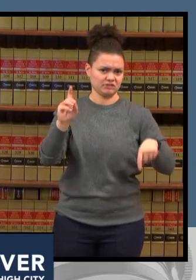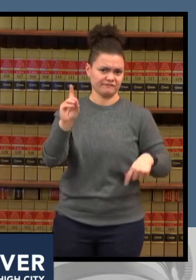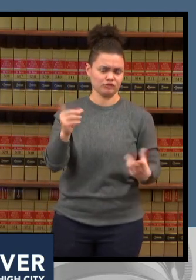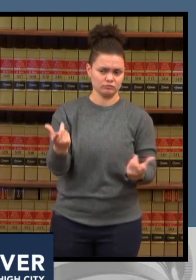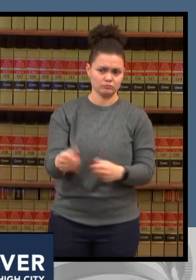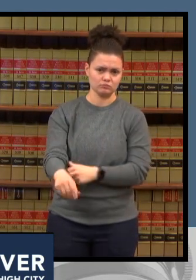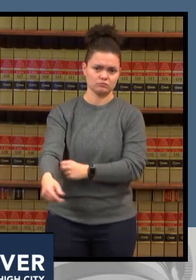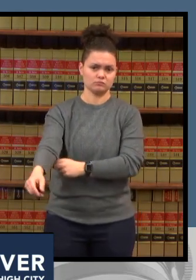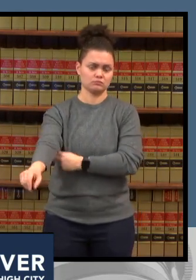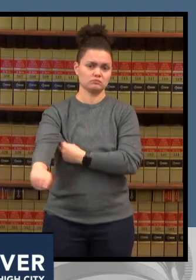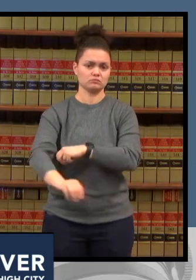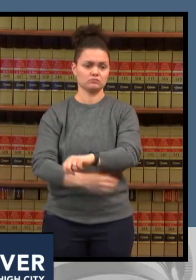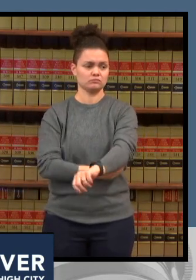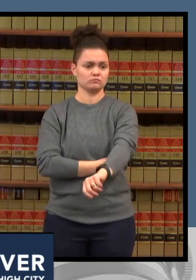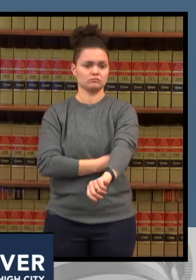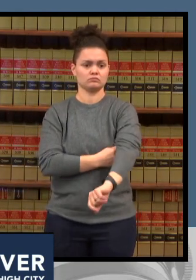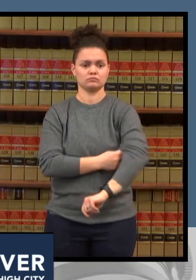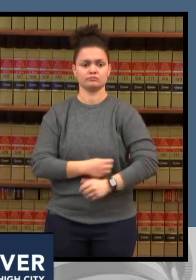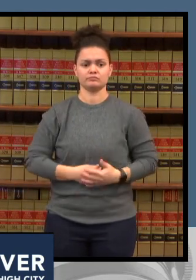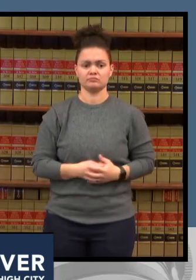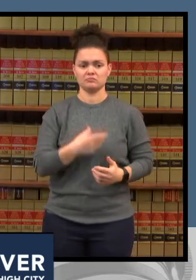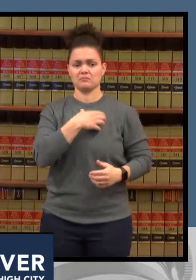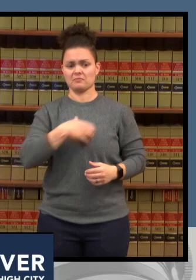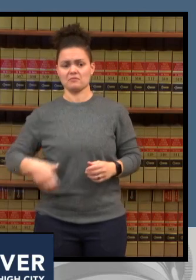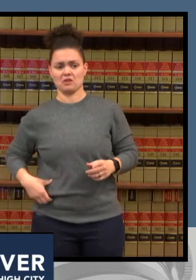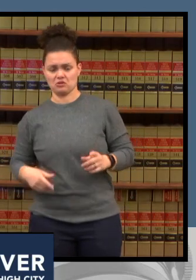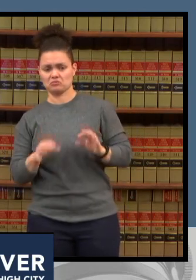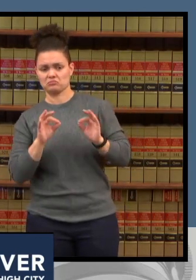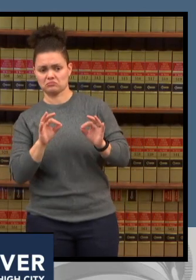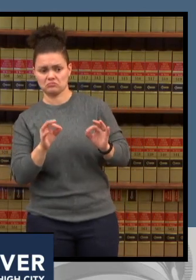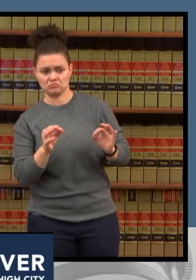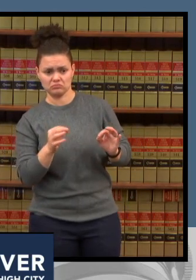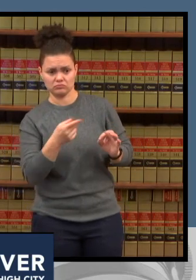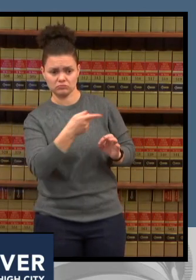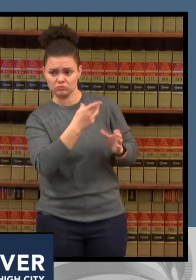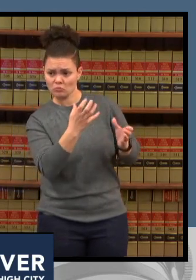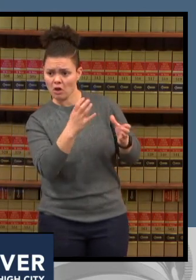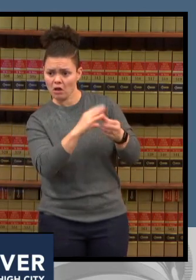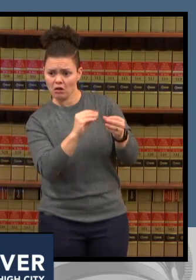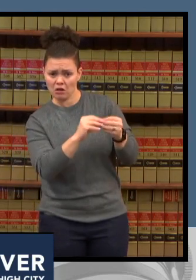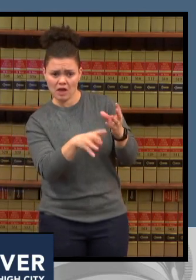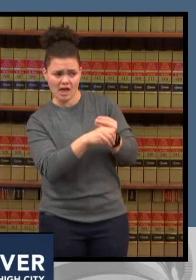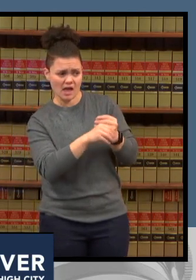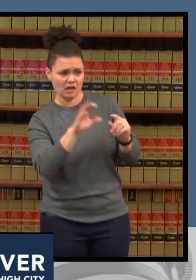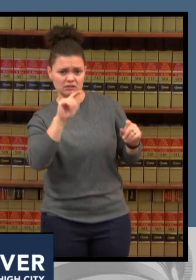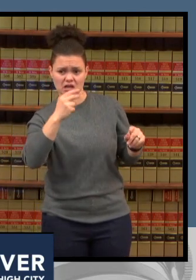cathy howell you have any thoughts on this as well from a nursing standpoint